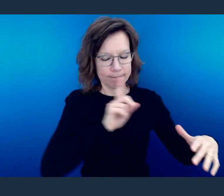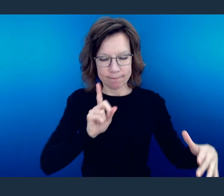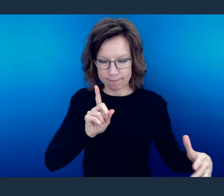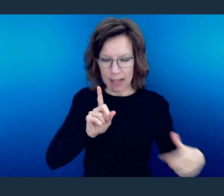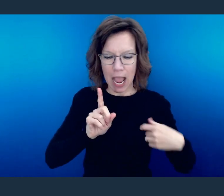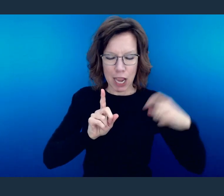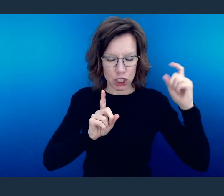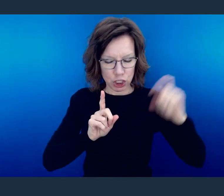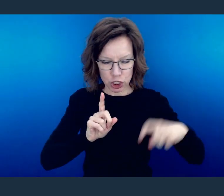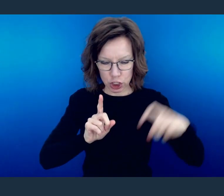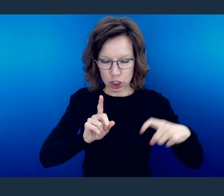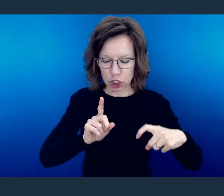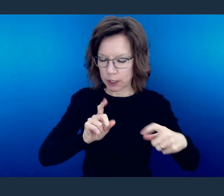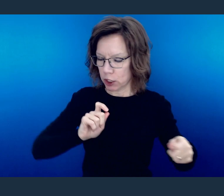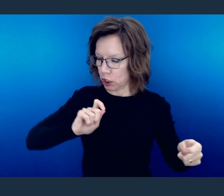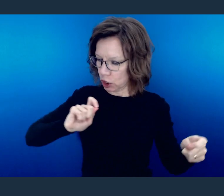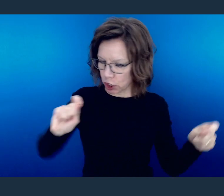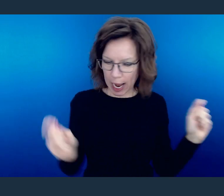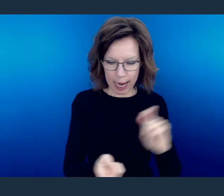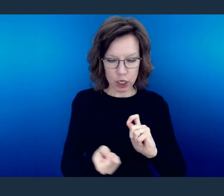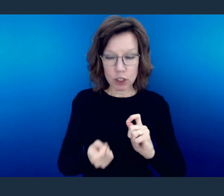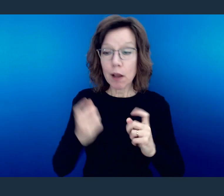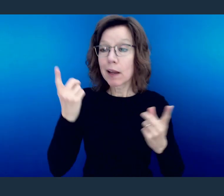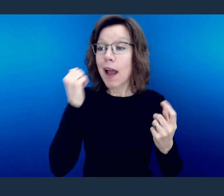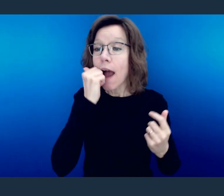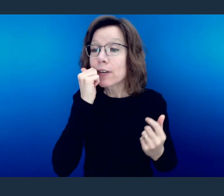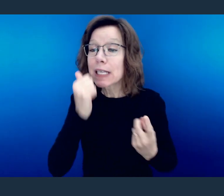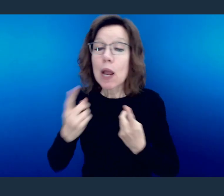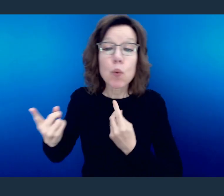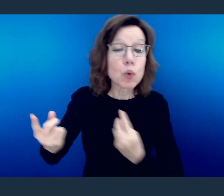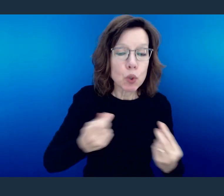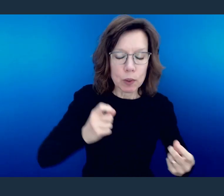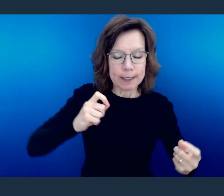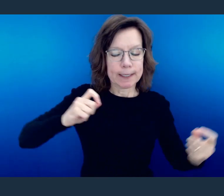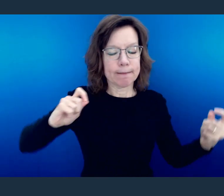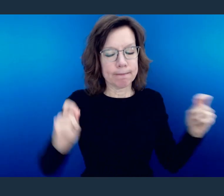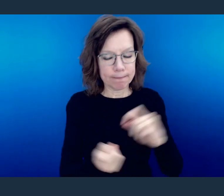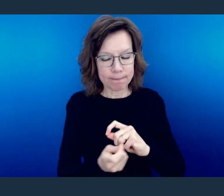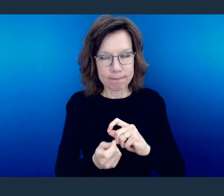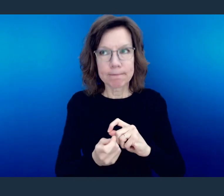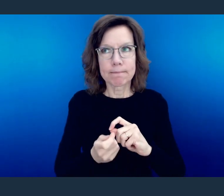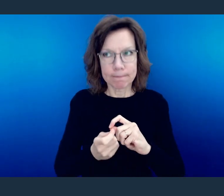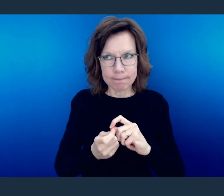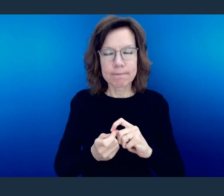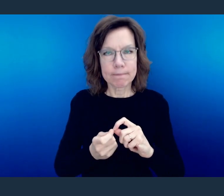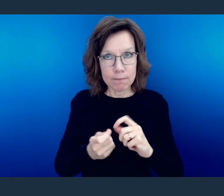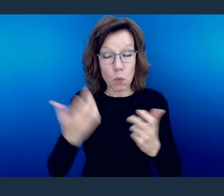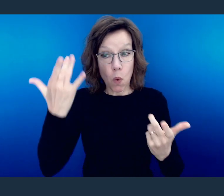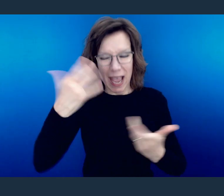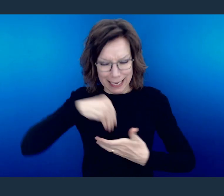Instead, change your external behaviors to reflect what has already happened internally.